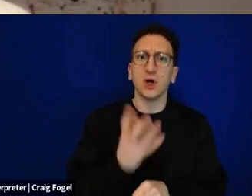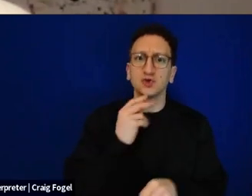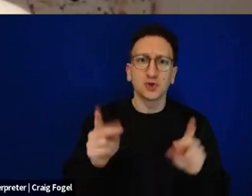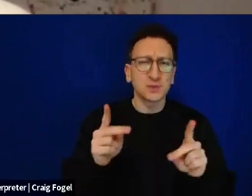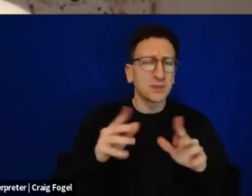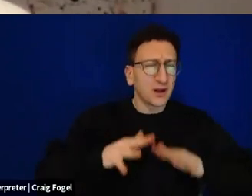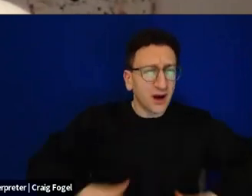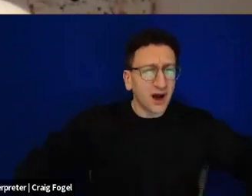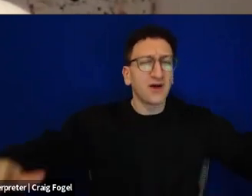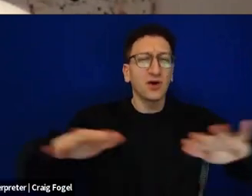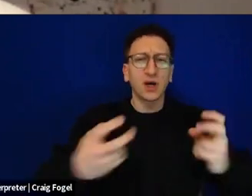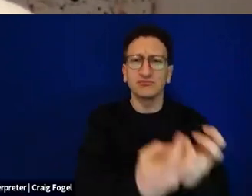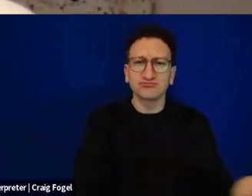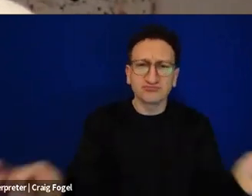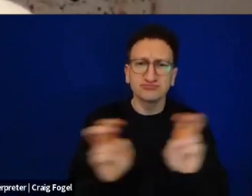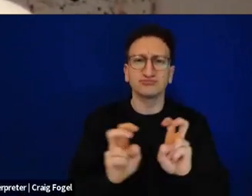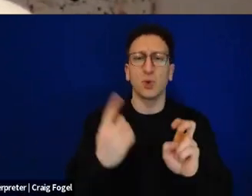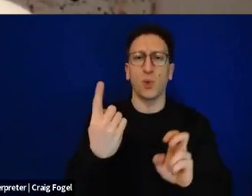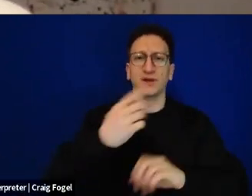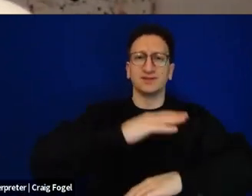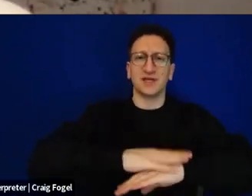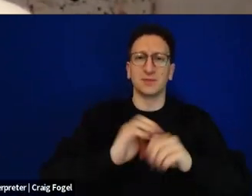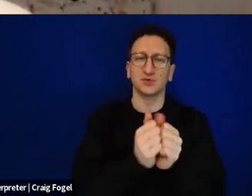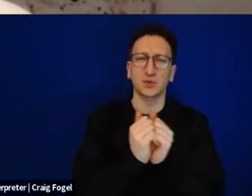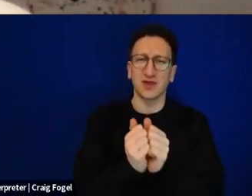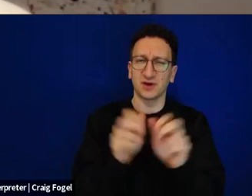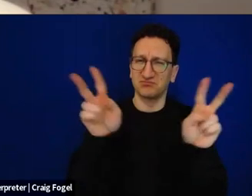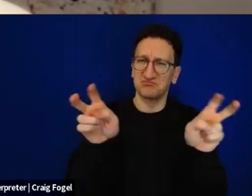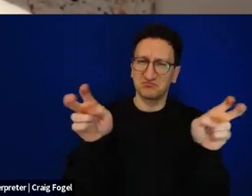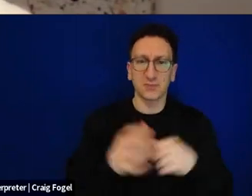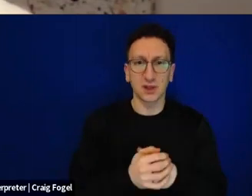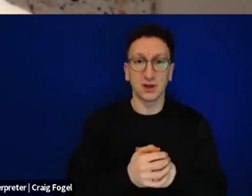we all sit around the same table and use the fact that we're reading from the same text,